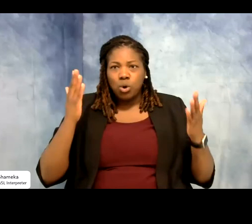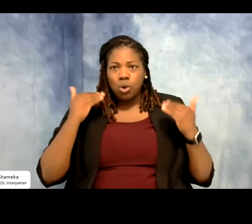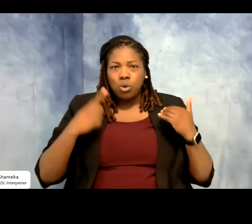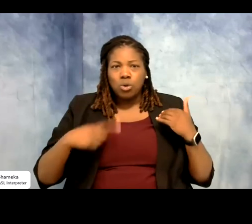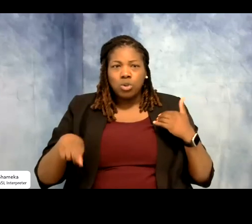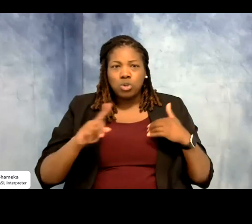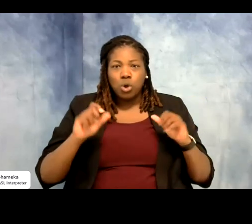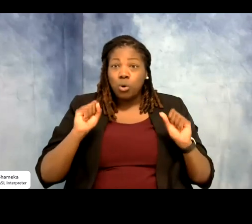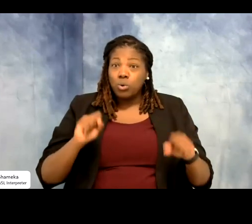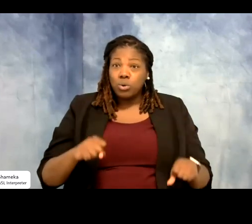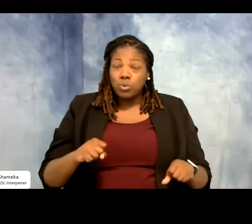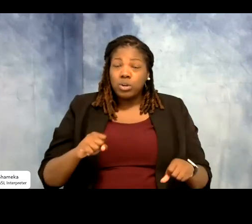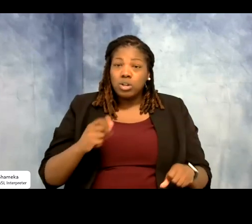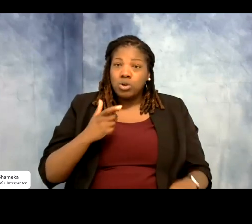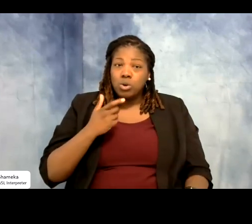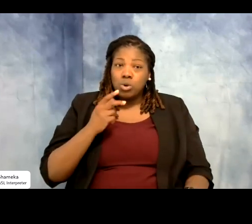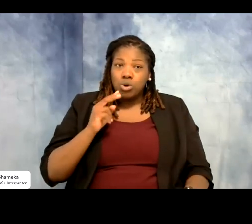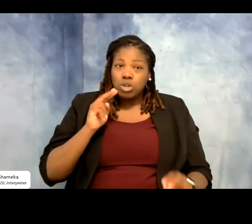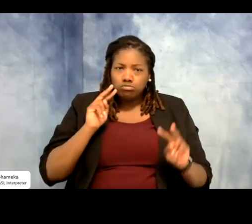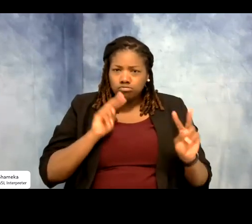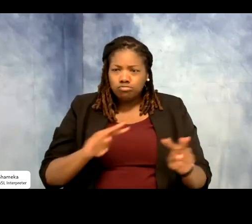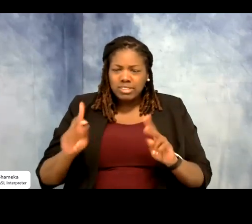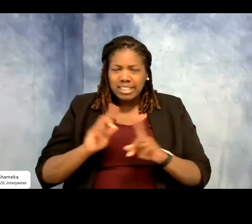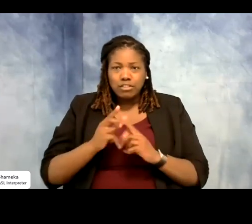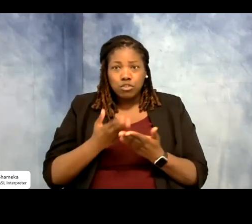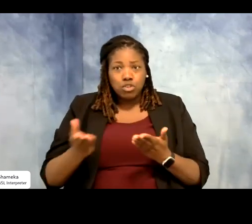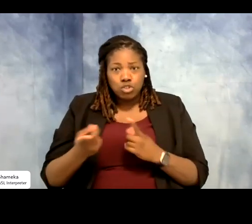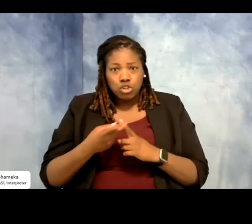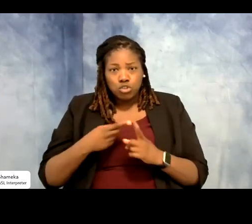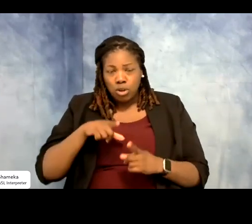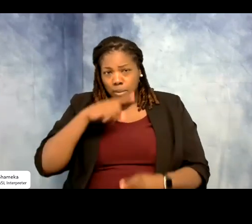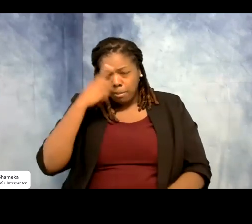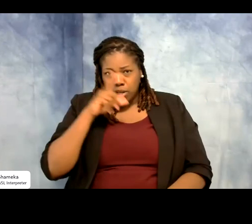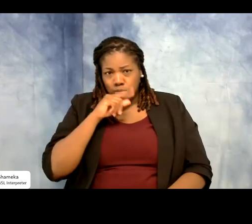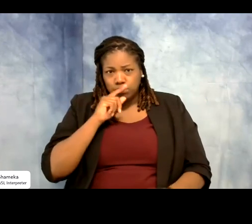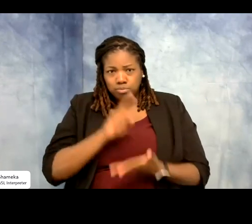all of the amazing um resources available from Black Birders Week. Look for that link in the chat.